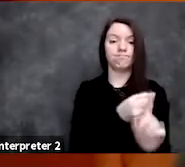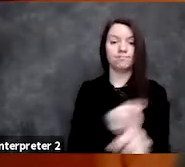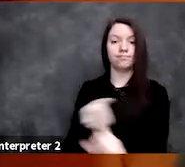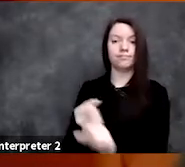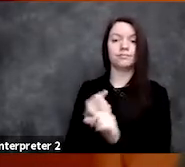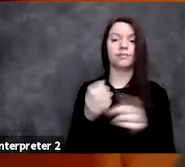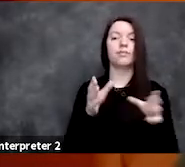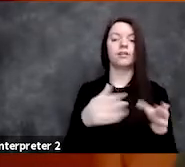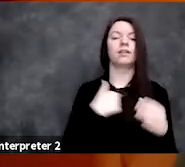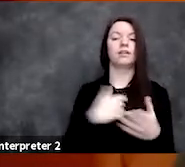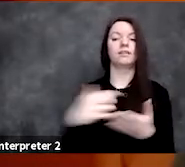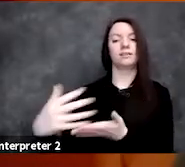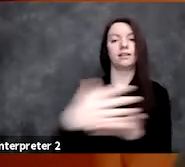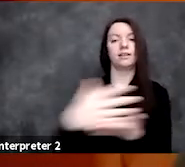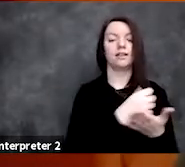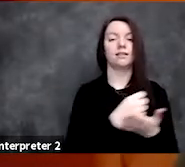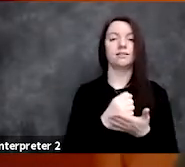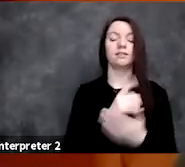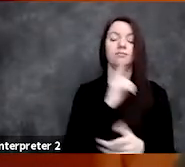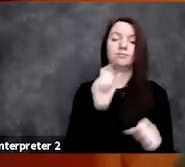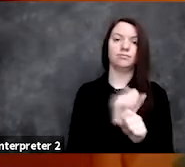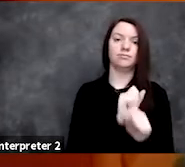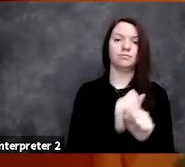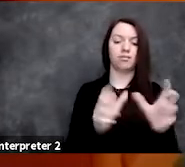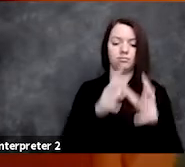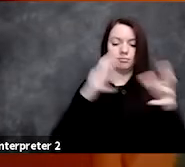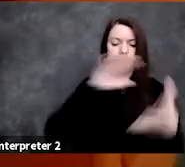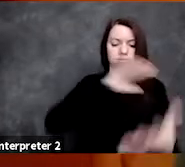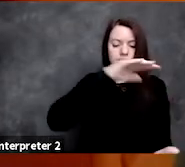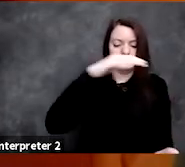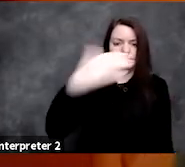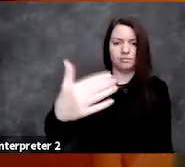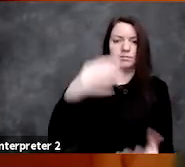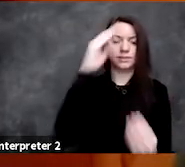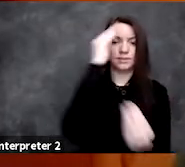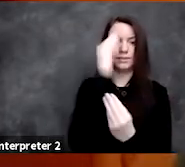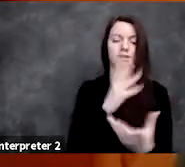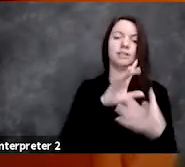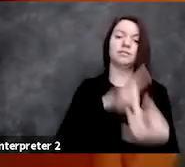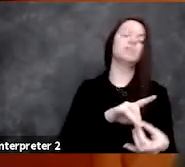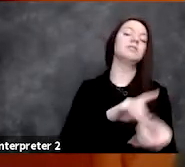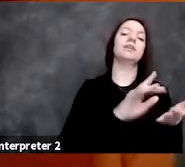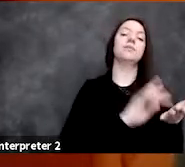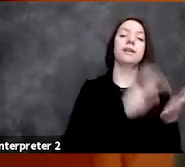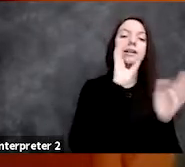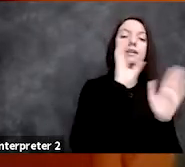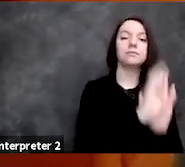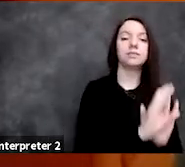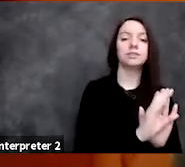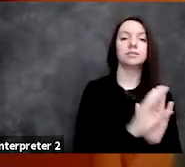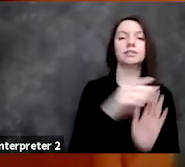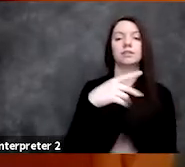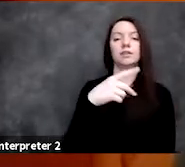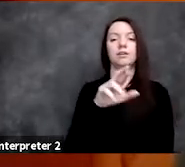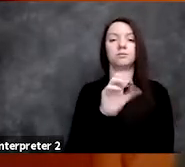to collect a truly enormous wealth of data, including medical and imaging, proteomics, genomics,